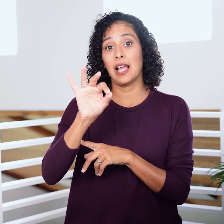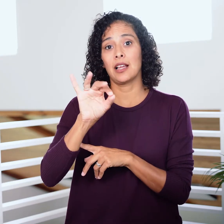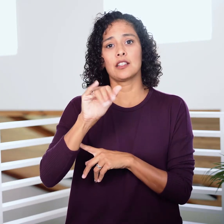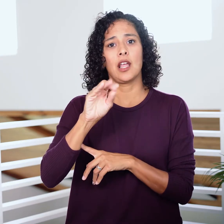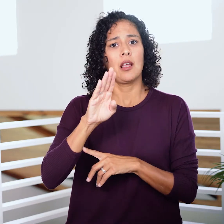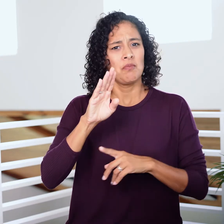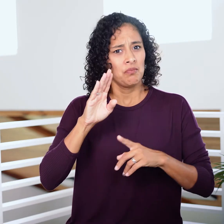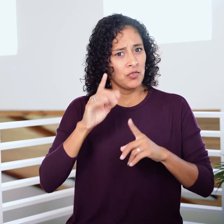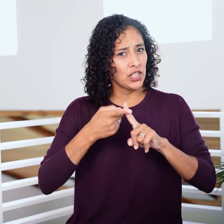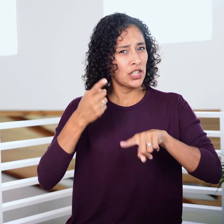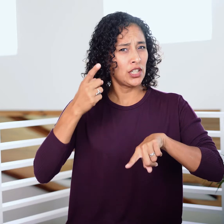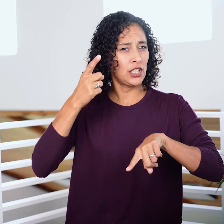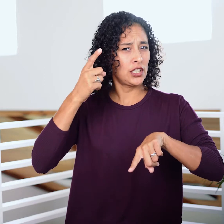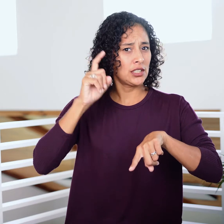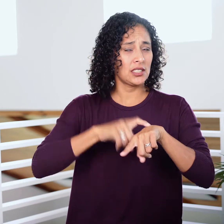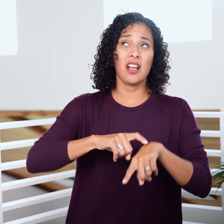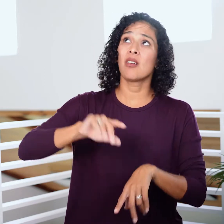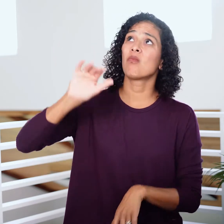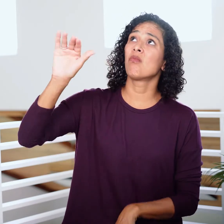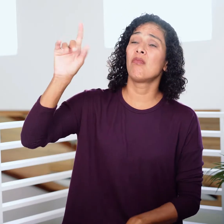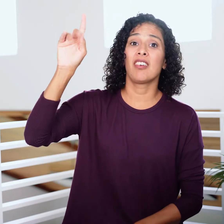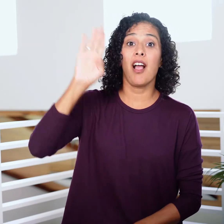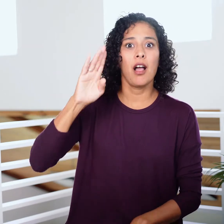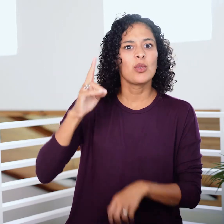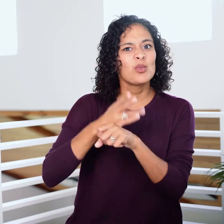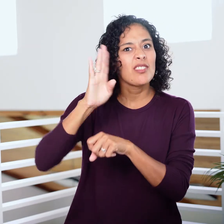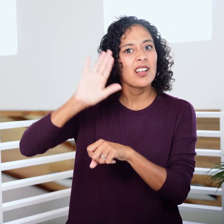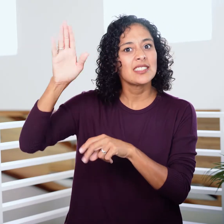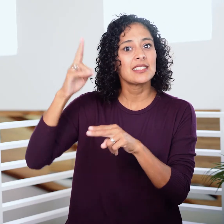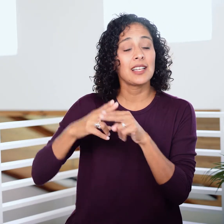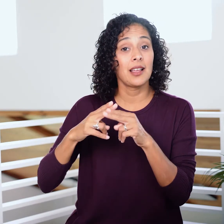Jacob addresses God by His name for the first time.